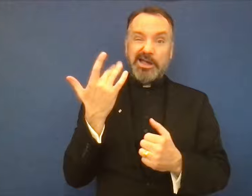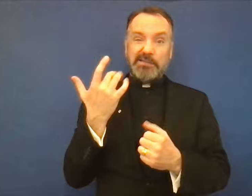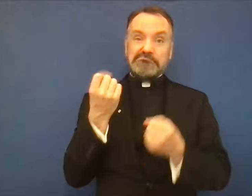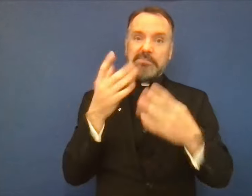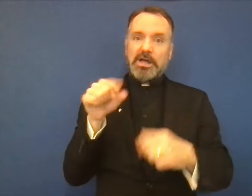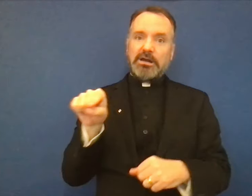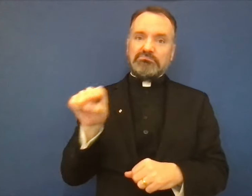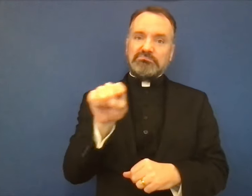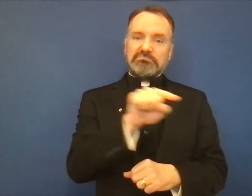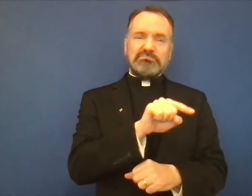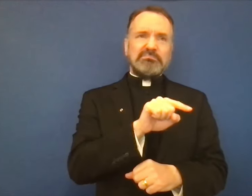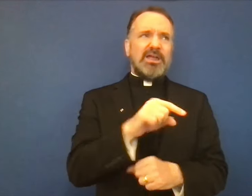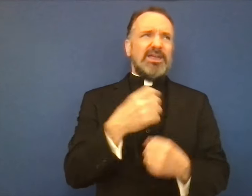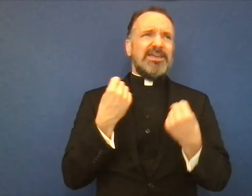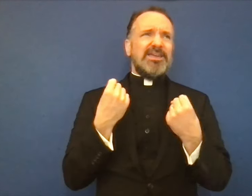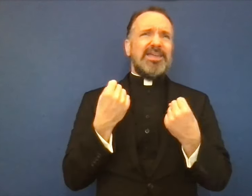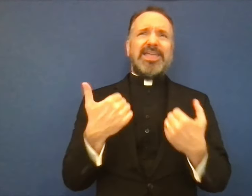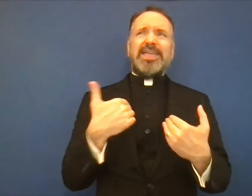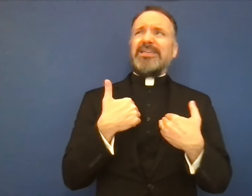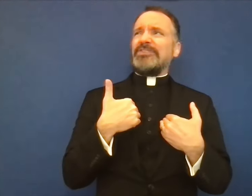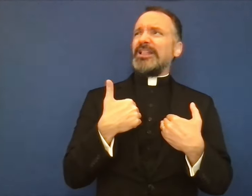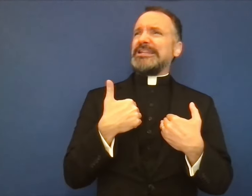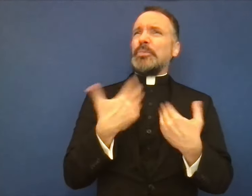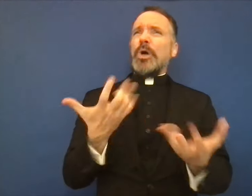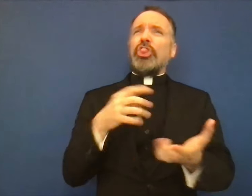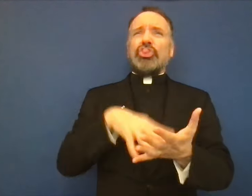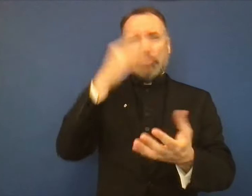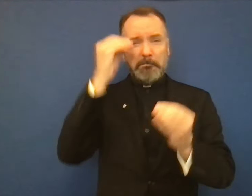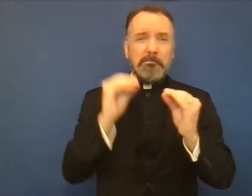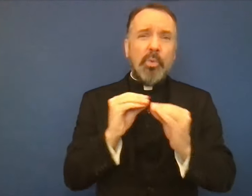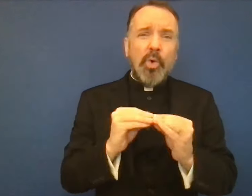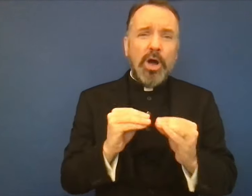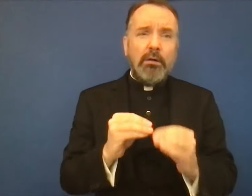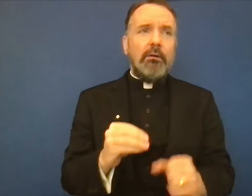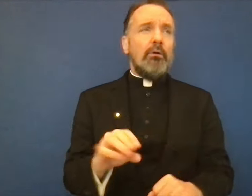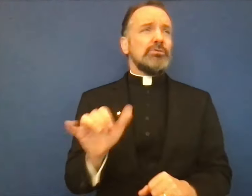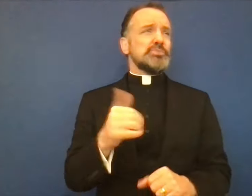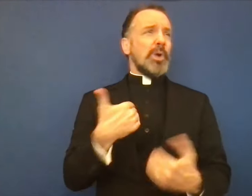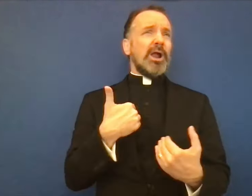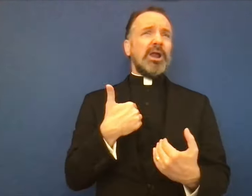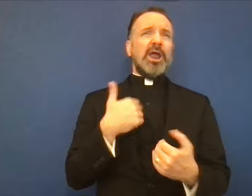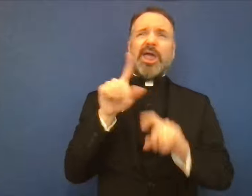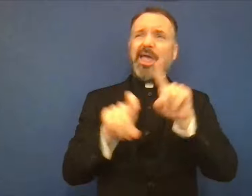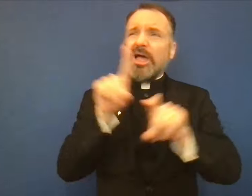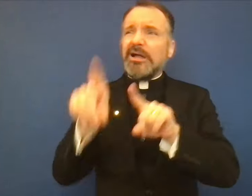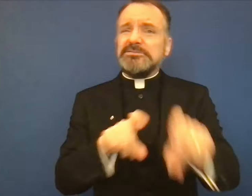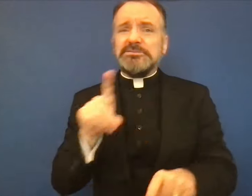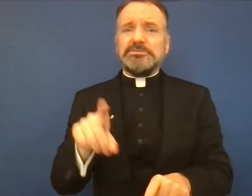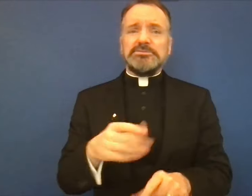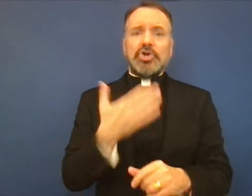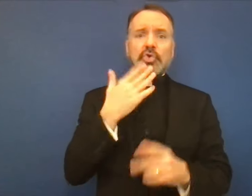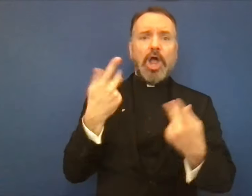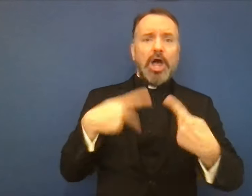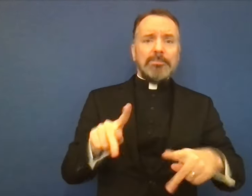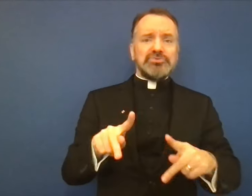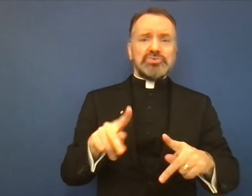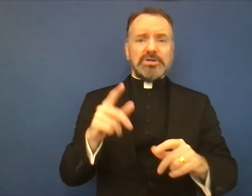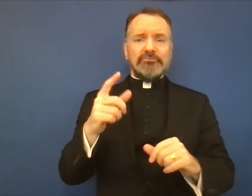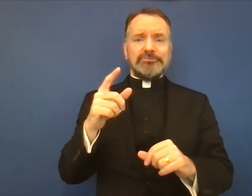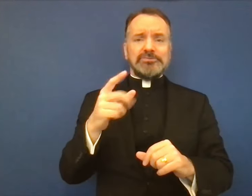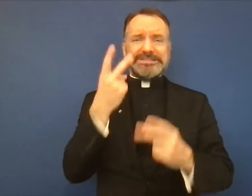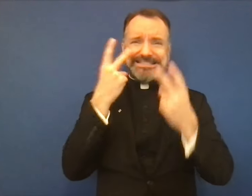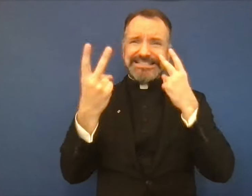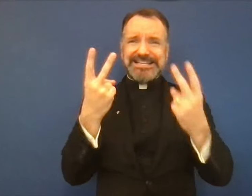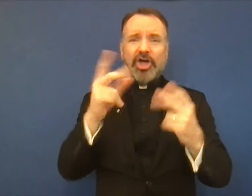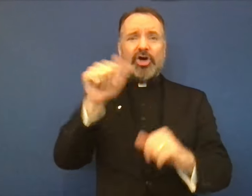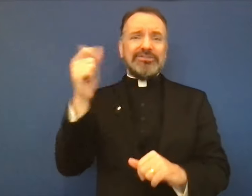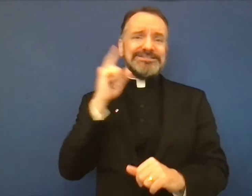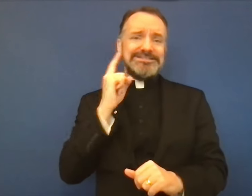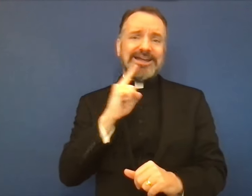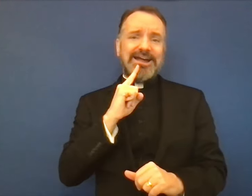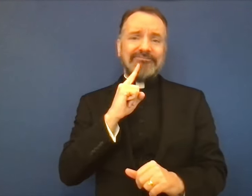is so important. Many want to learn more about the Catholic faith and have lots of questions .